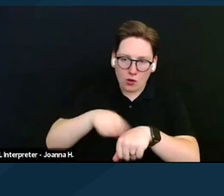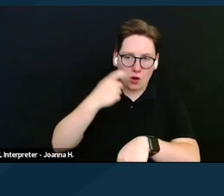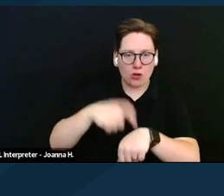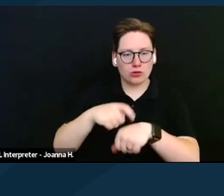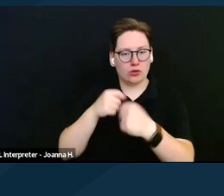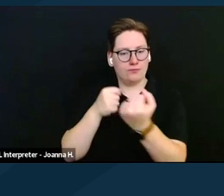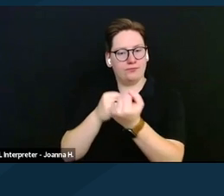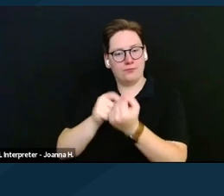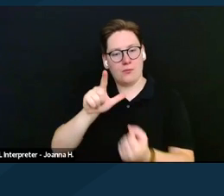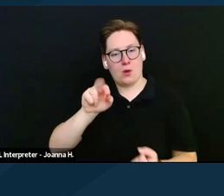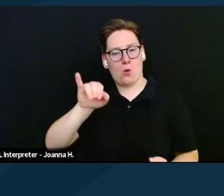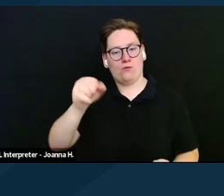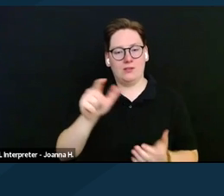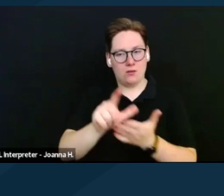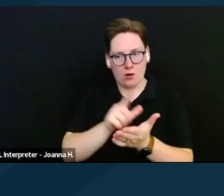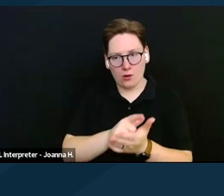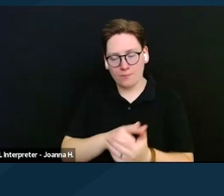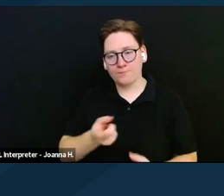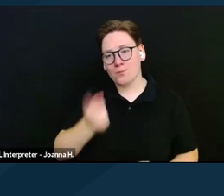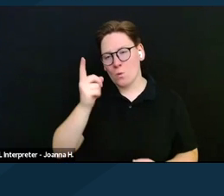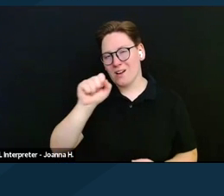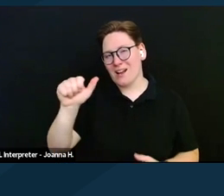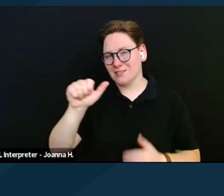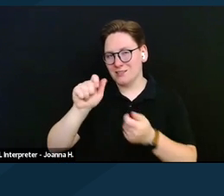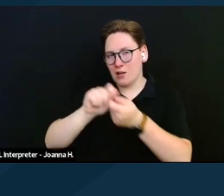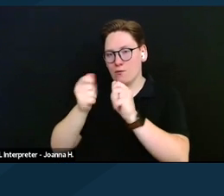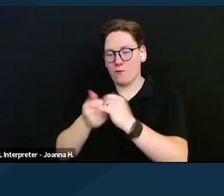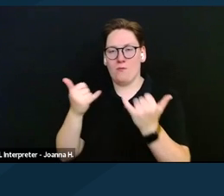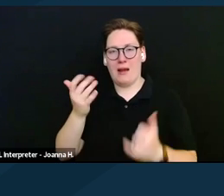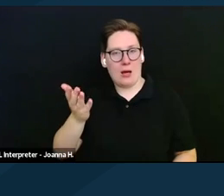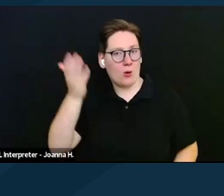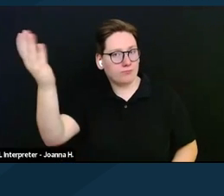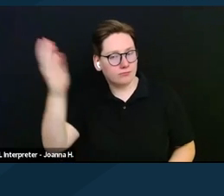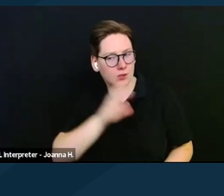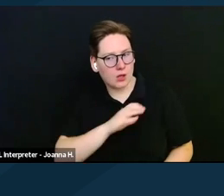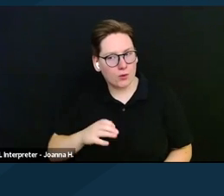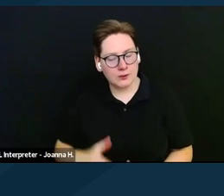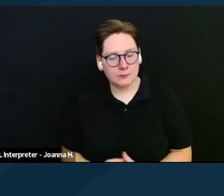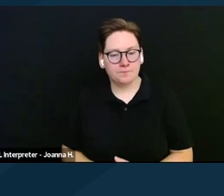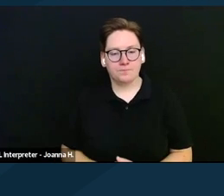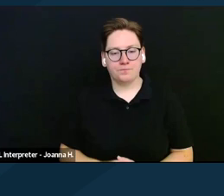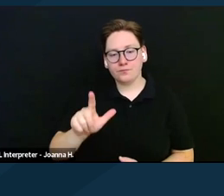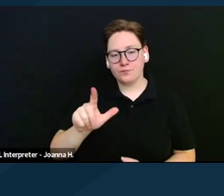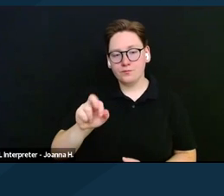one of the SSA reforms currently pending before Congress. Lori and her partner have been engaged